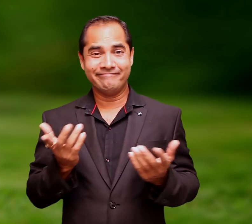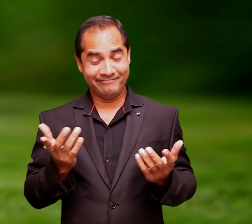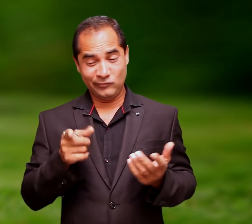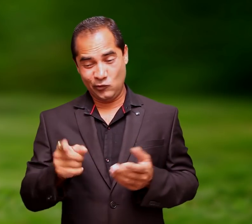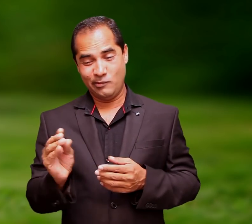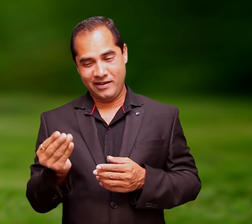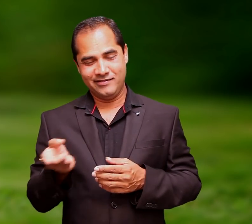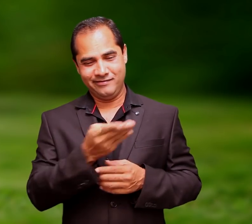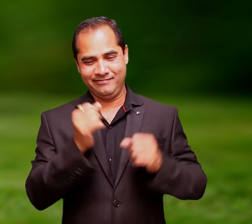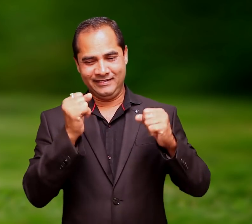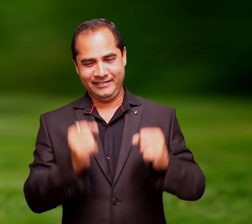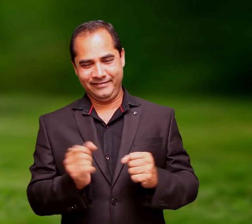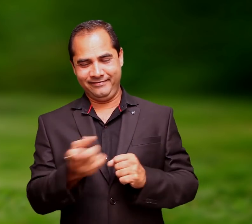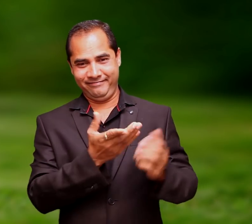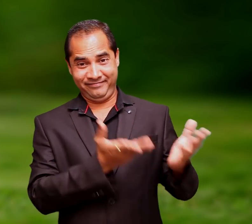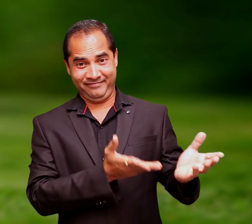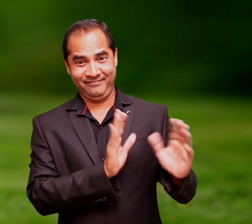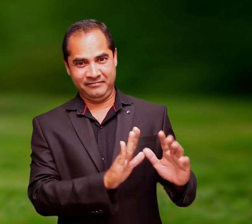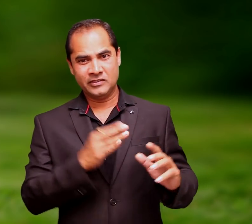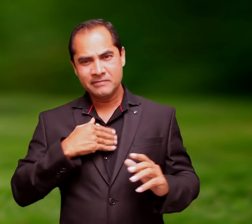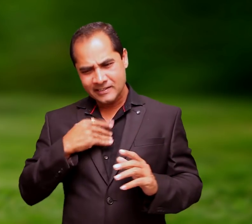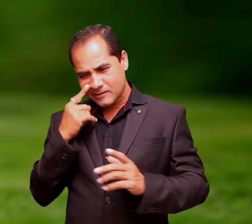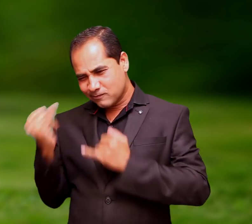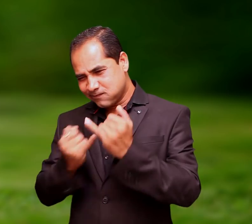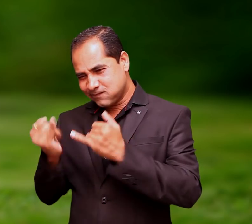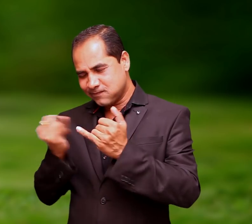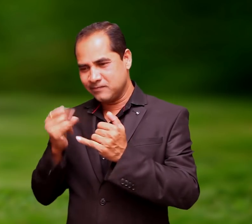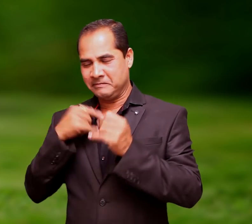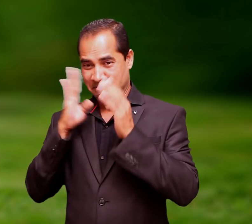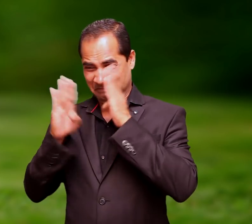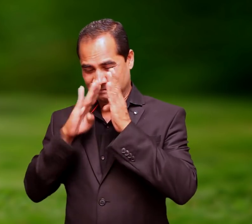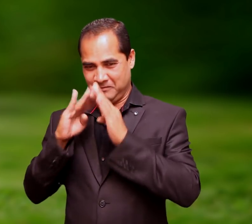most charming smile, - 'Perhaps it would be better if you resume your seat and I